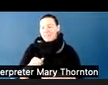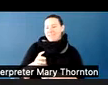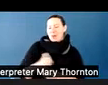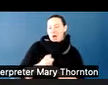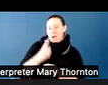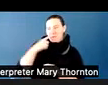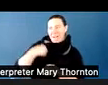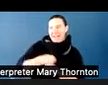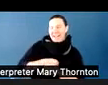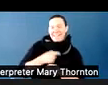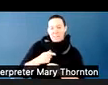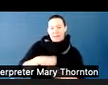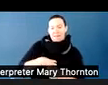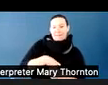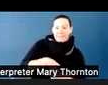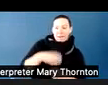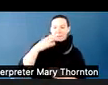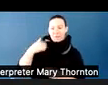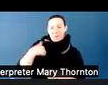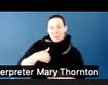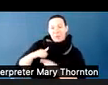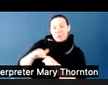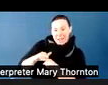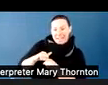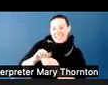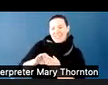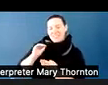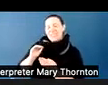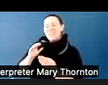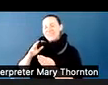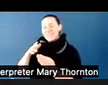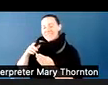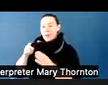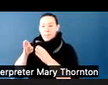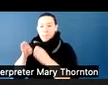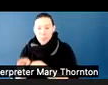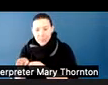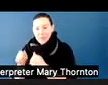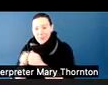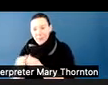and I were trained to use person-first language initially. So likely I will go back and forth,